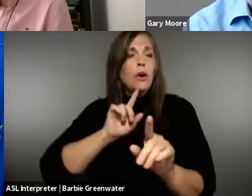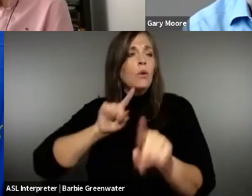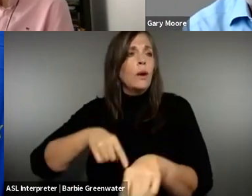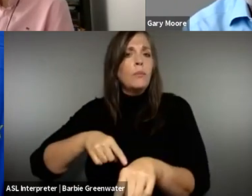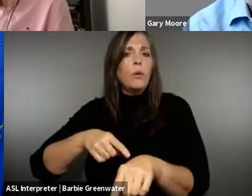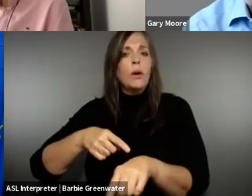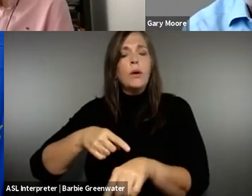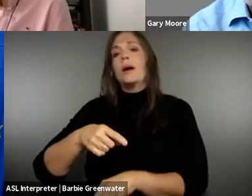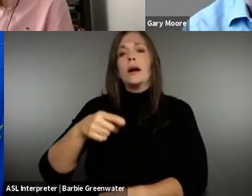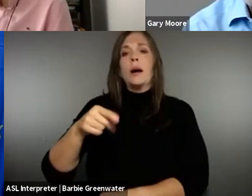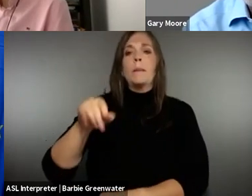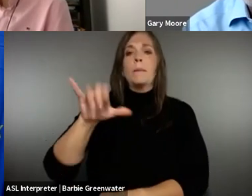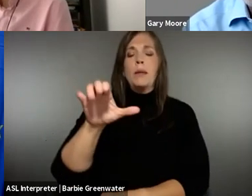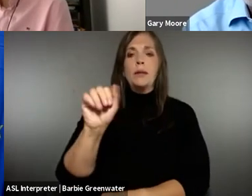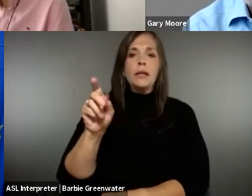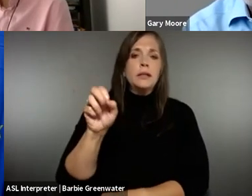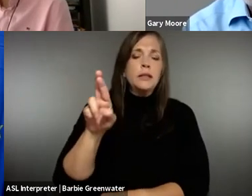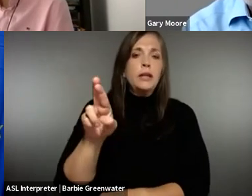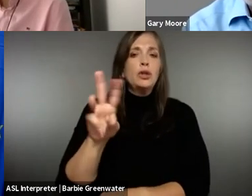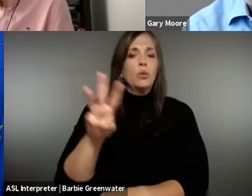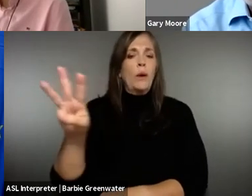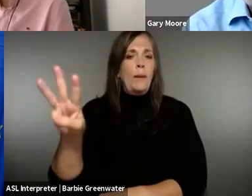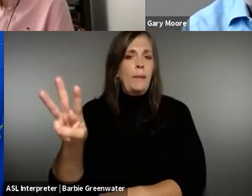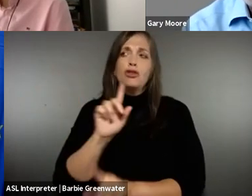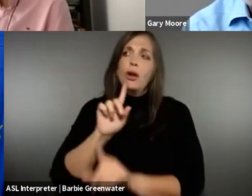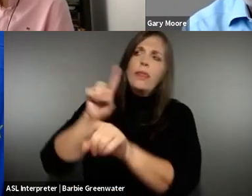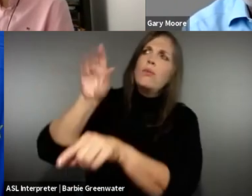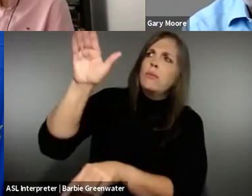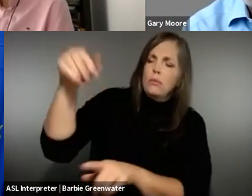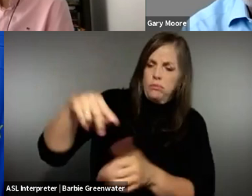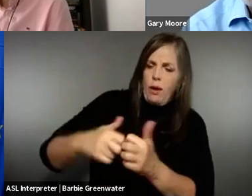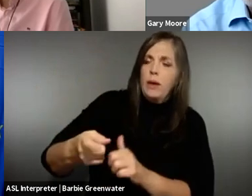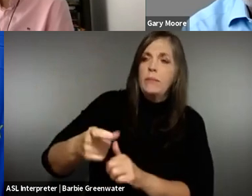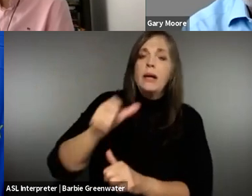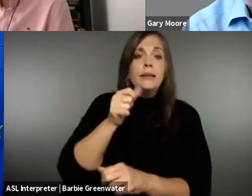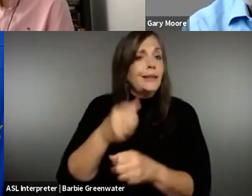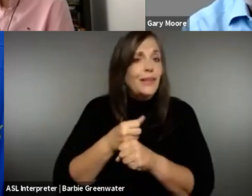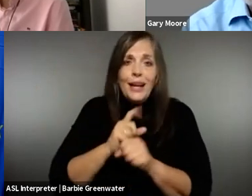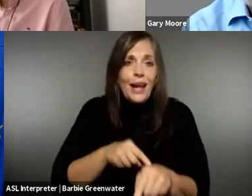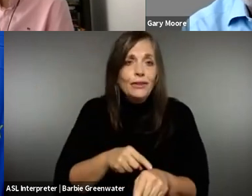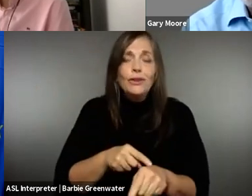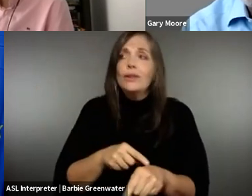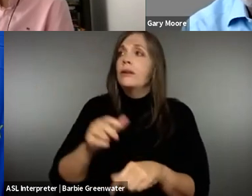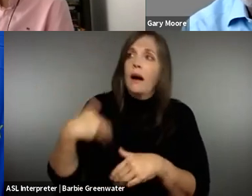wrong button so I'm going to answer live instead. Someone had reported accessibility problems of a public sector web page, didn't receive an